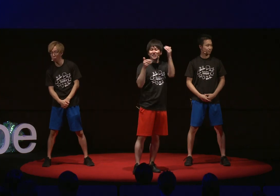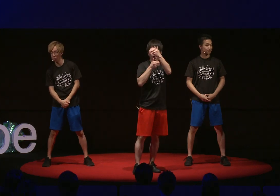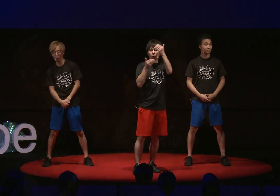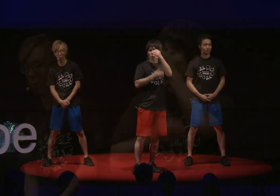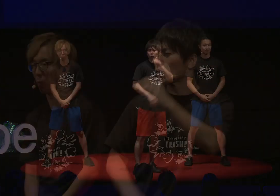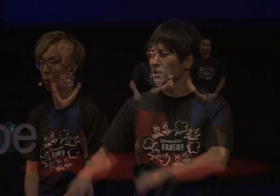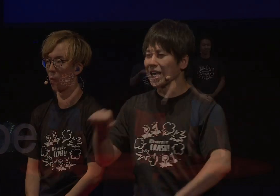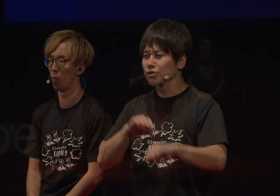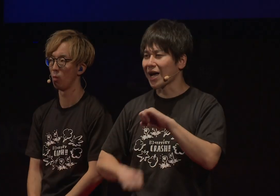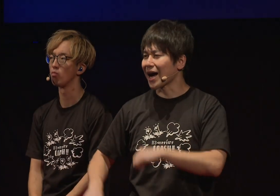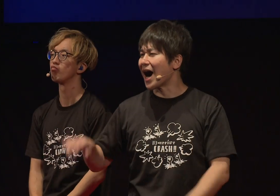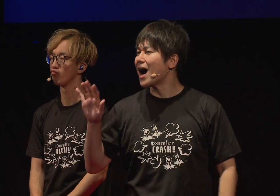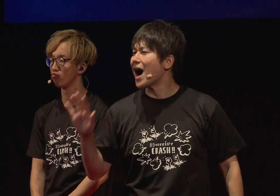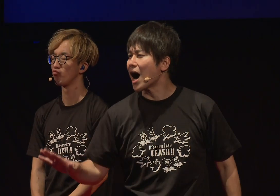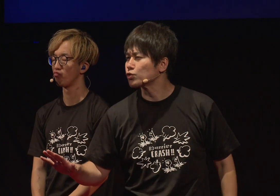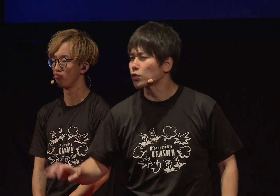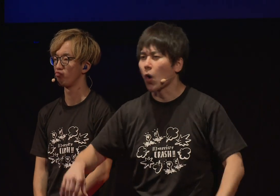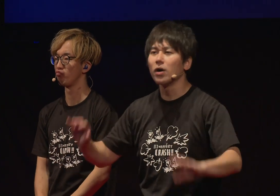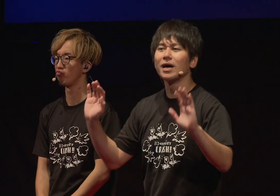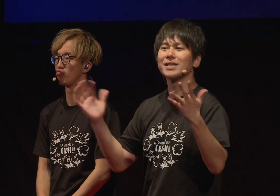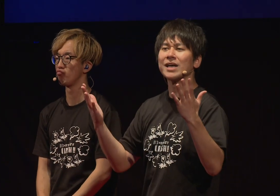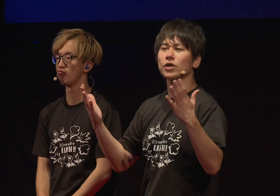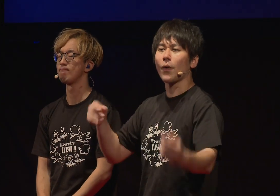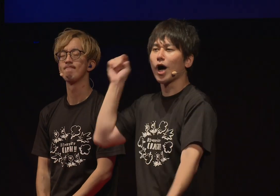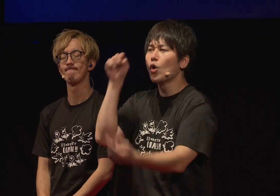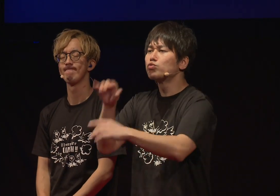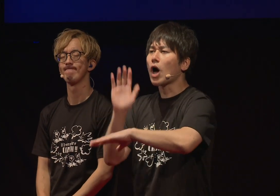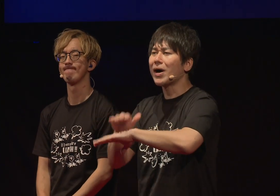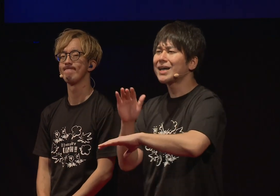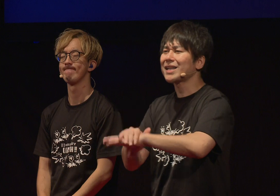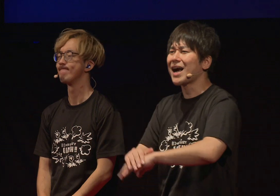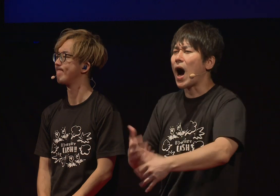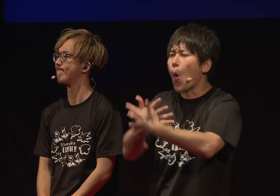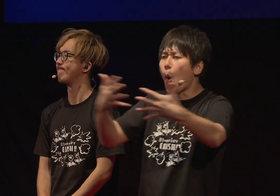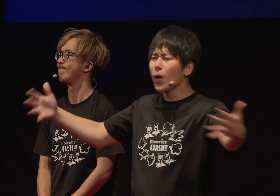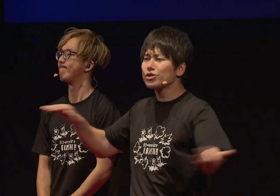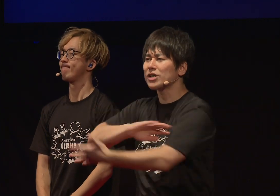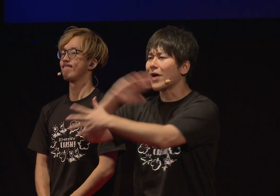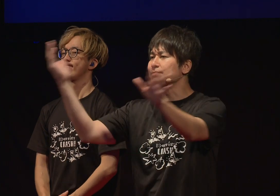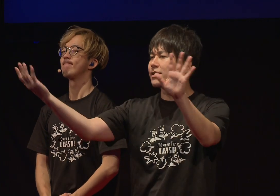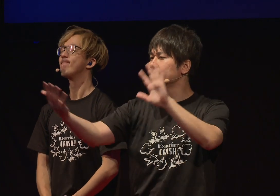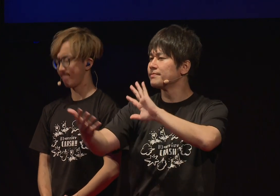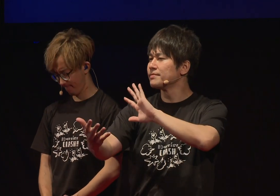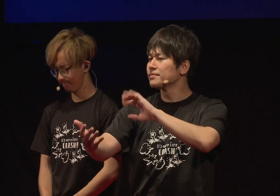By using or not using facial expressions and gestures, messages are conveyed completely differently.